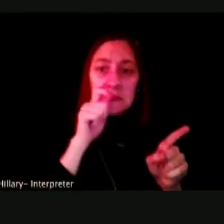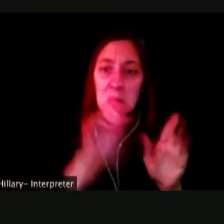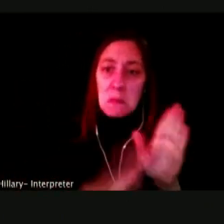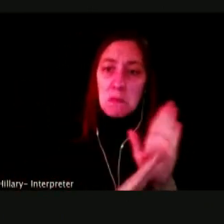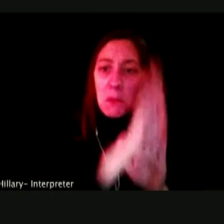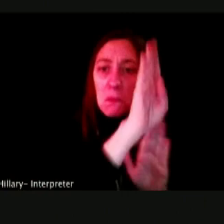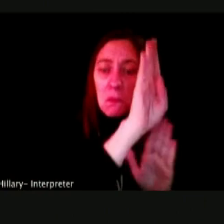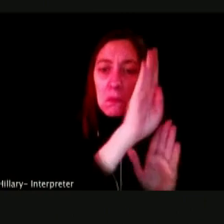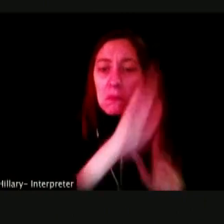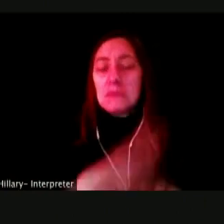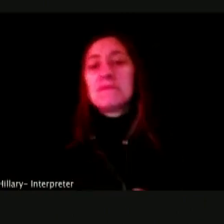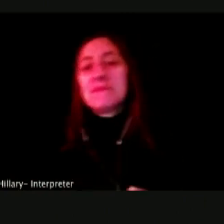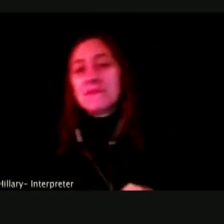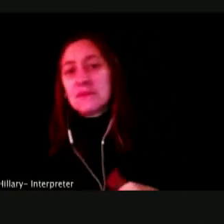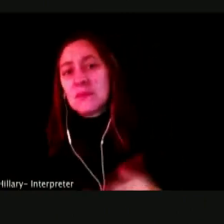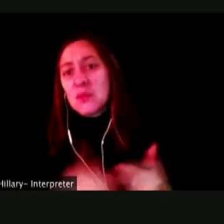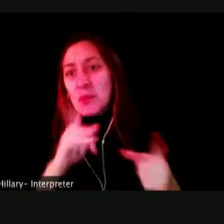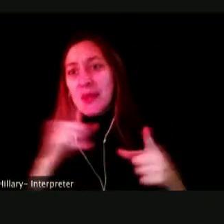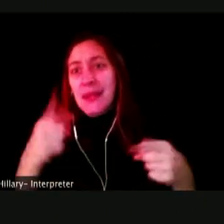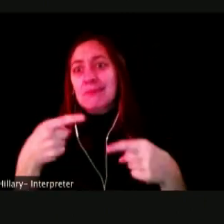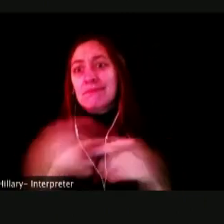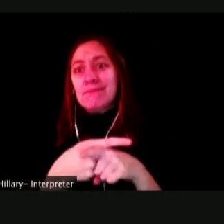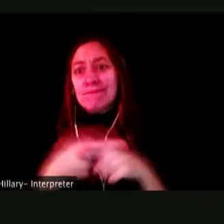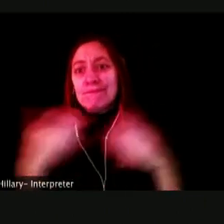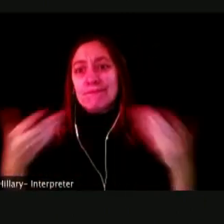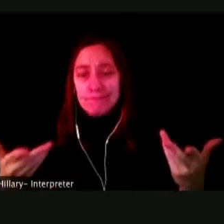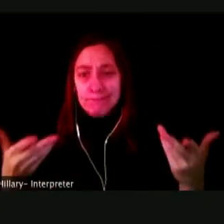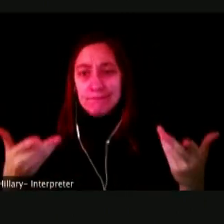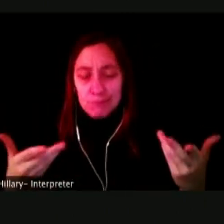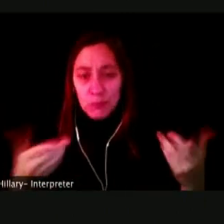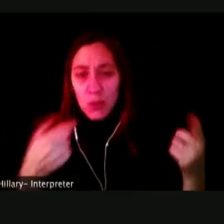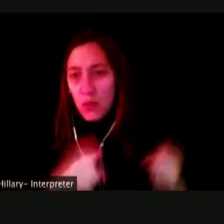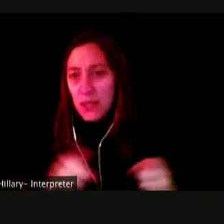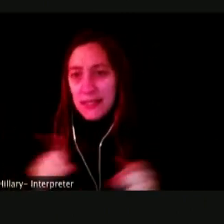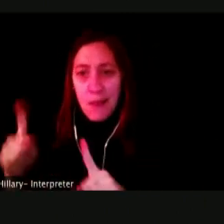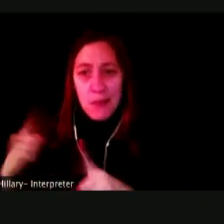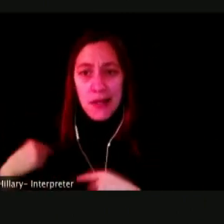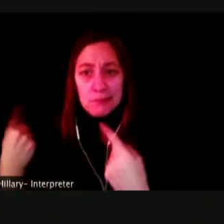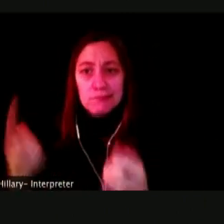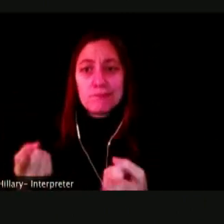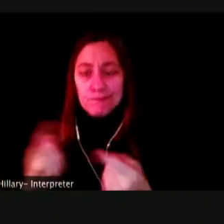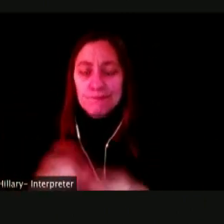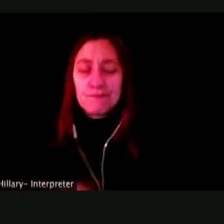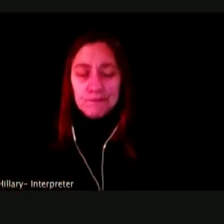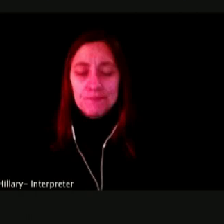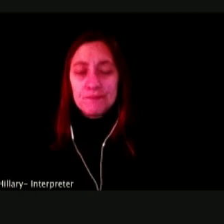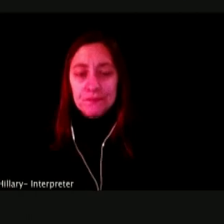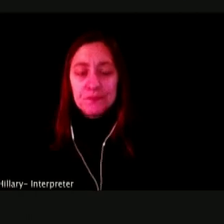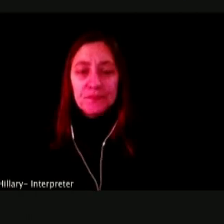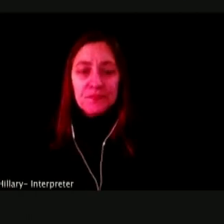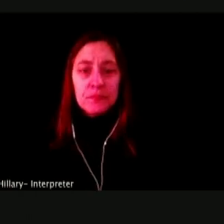SEEING WITH THESE TRENDS. TRADITIONAL CIGARETTE SMOKING.